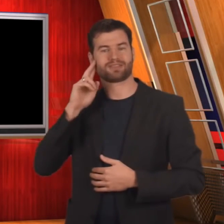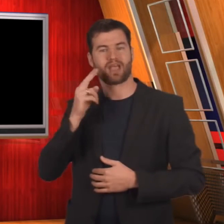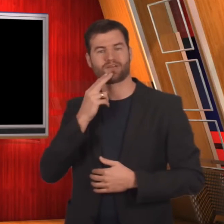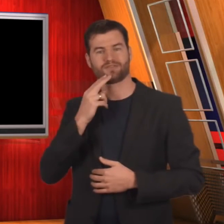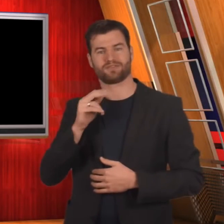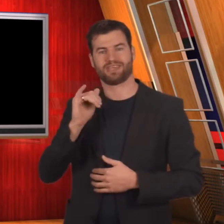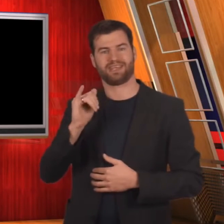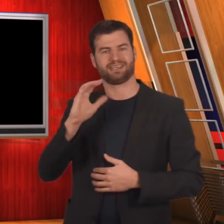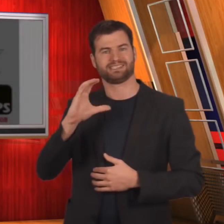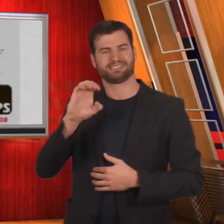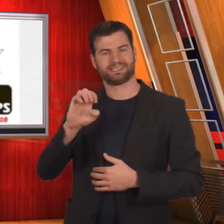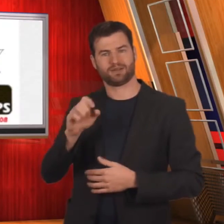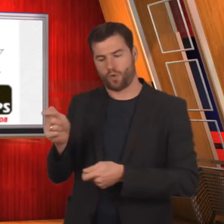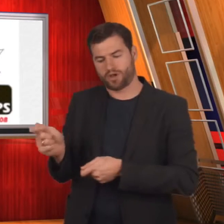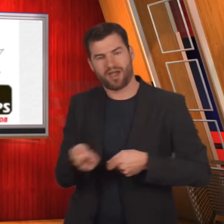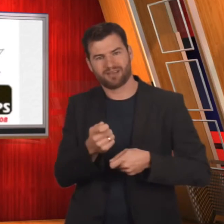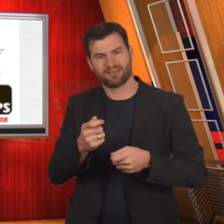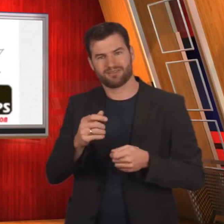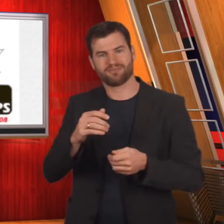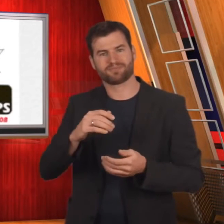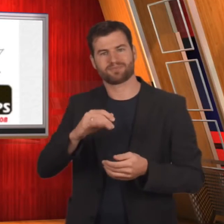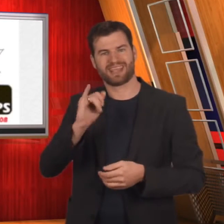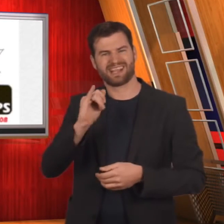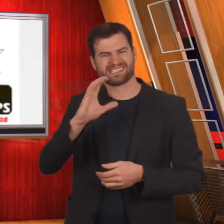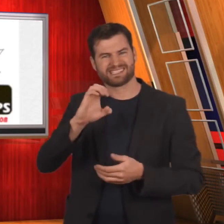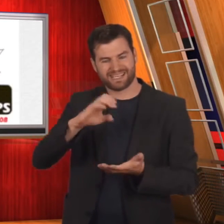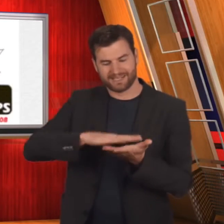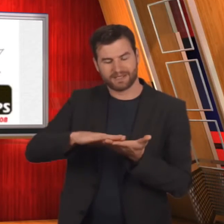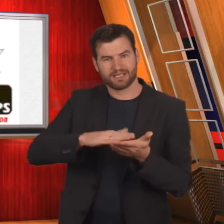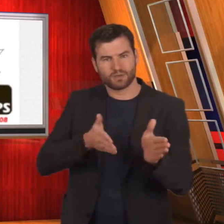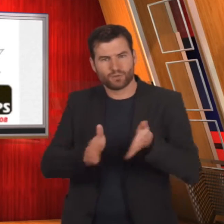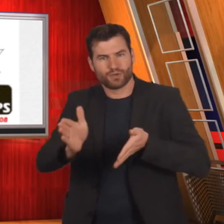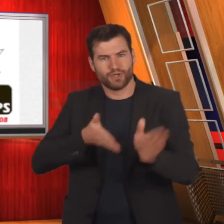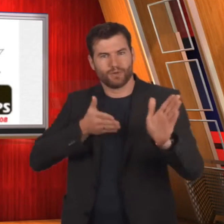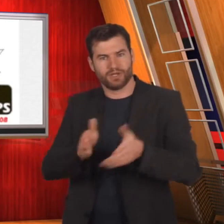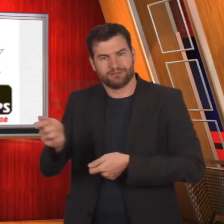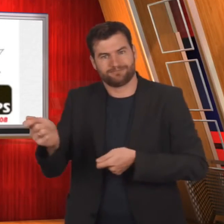To prepare for the 2015 Deaflympics,